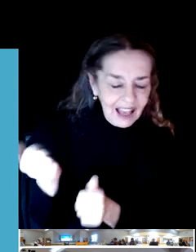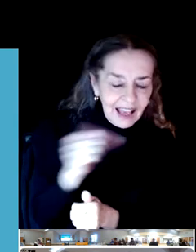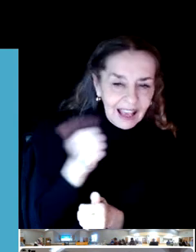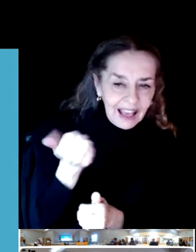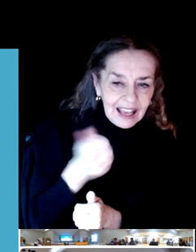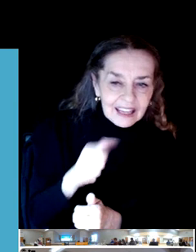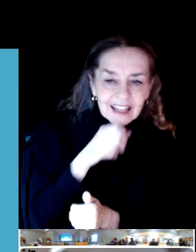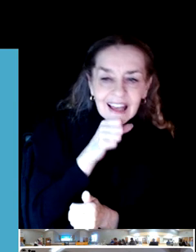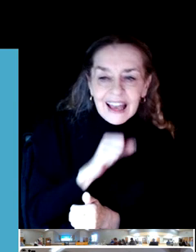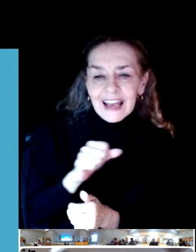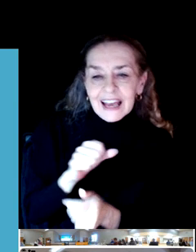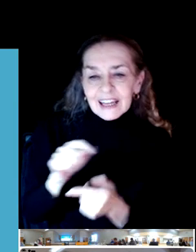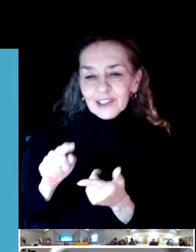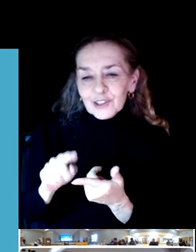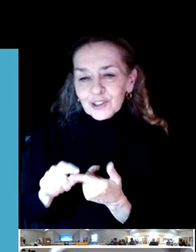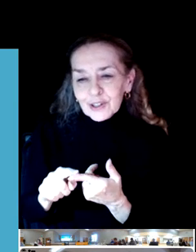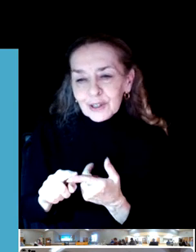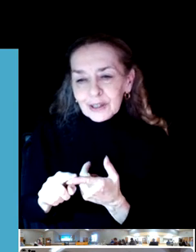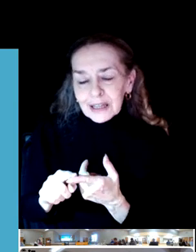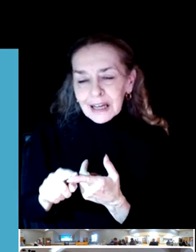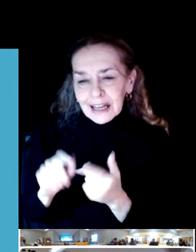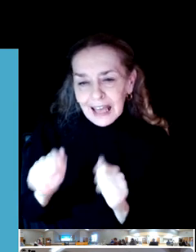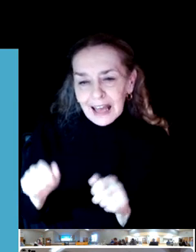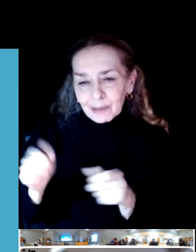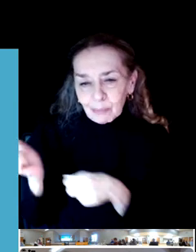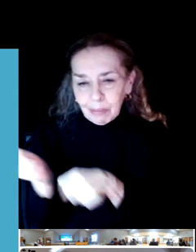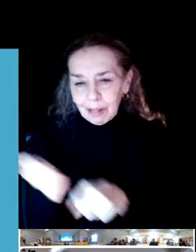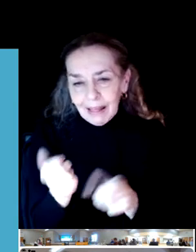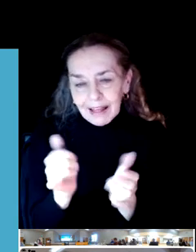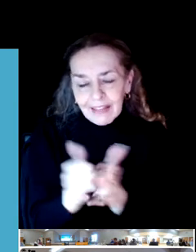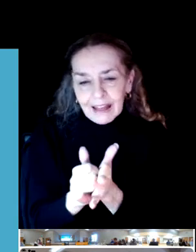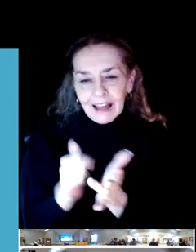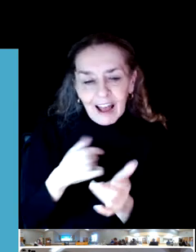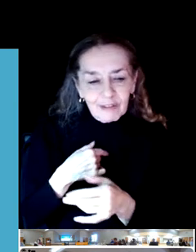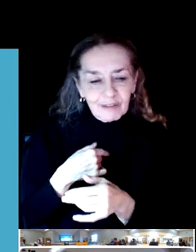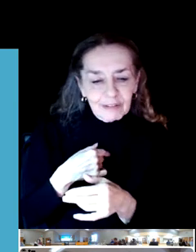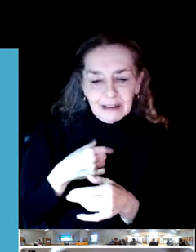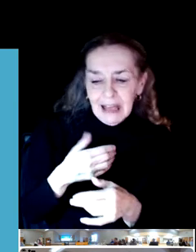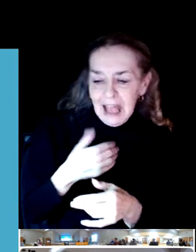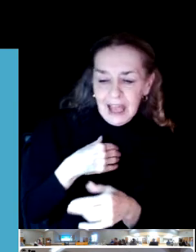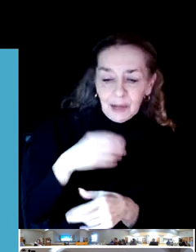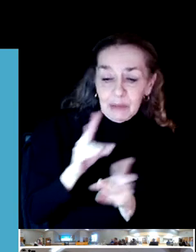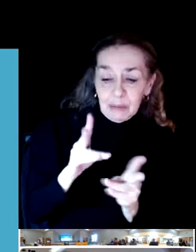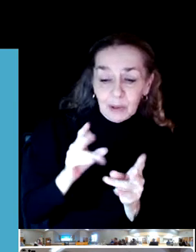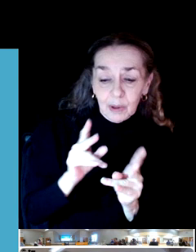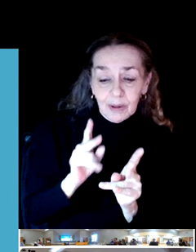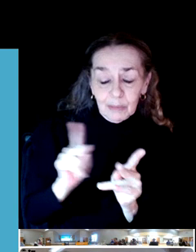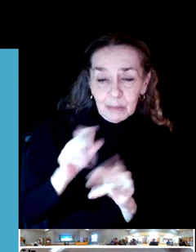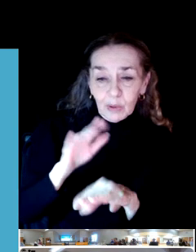And I've been on my courses with seven year olds and 77 year olds together.